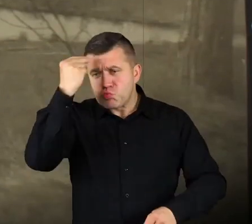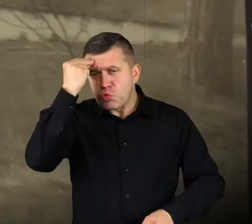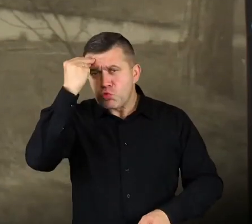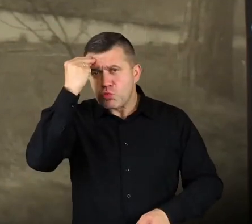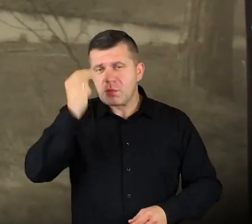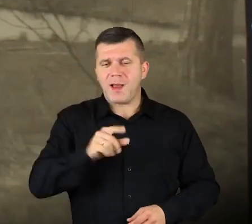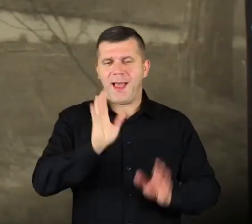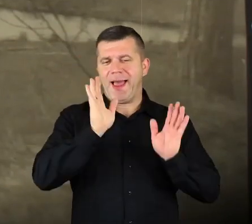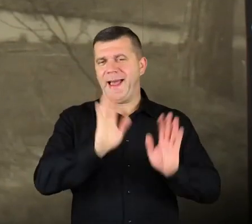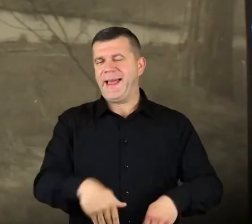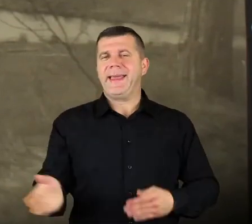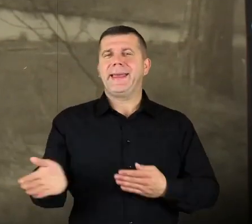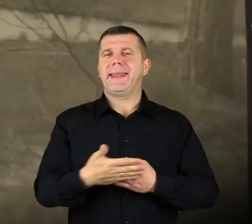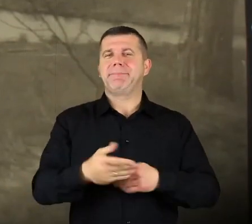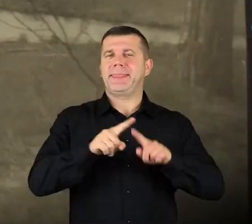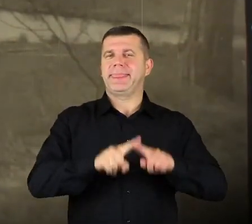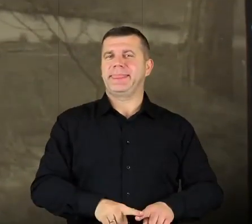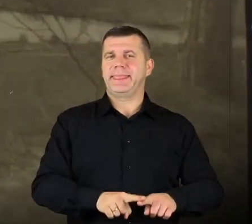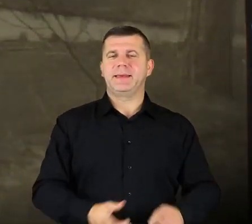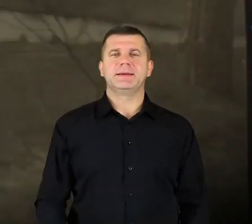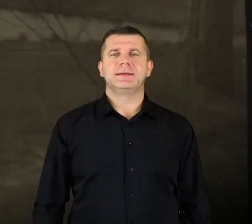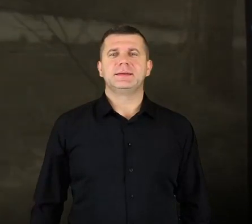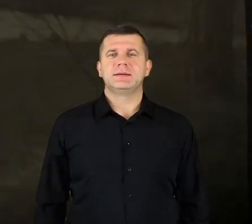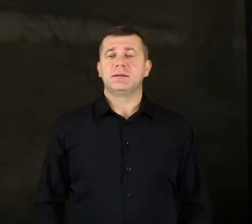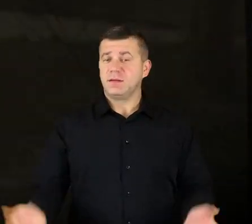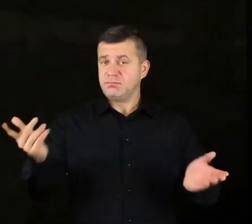and say “Oh, the fish…” .